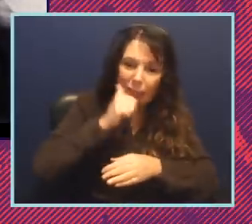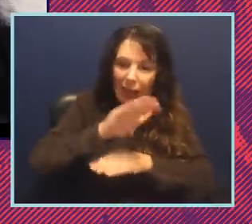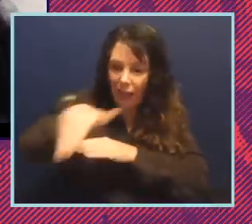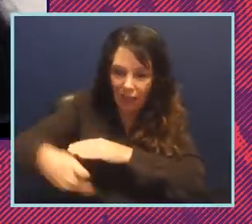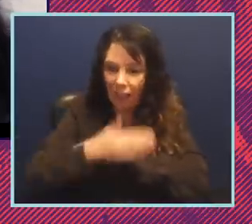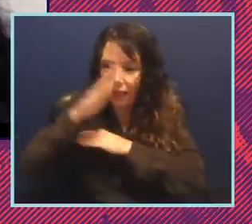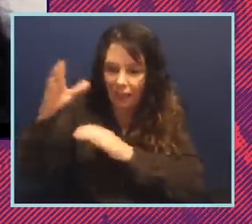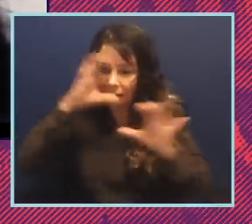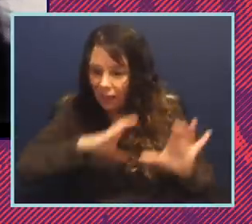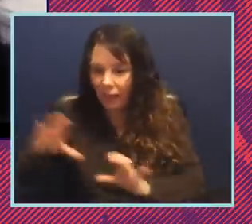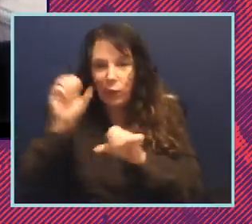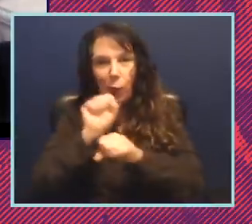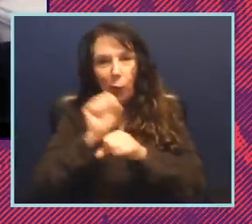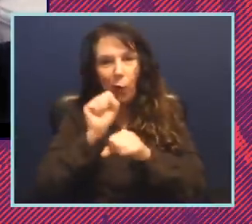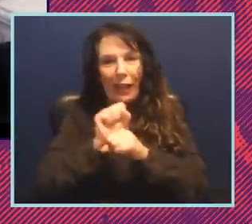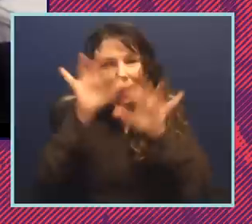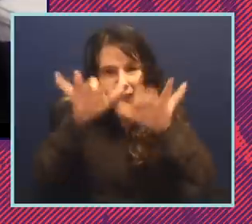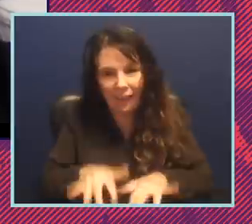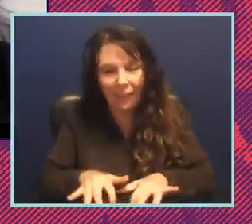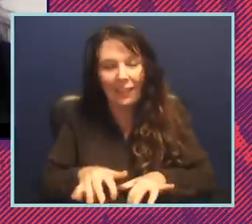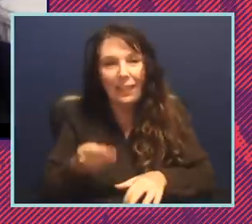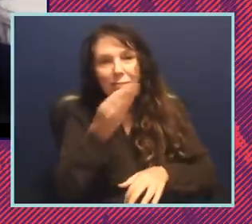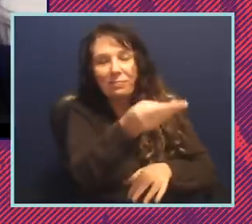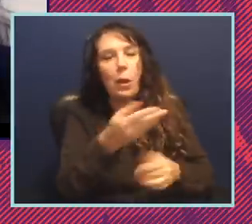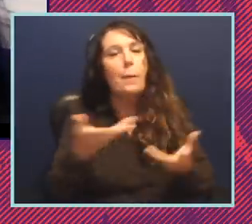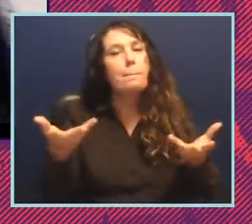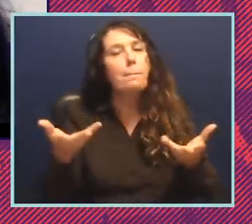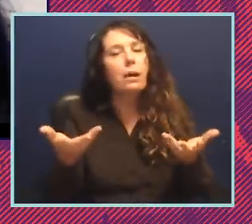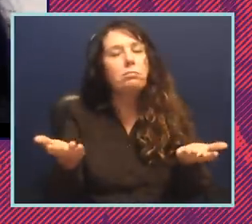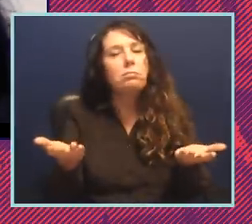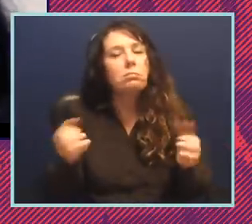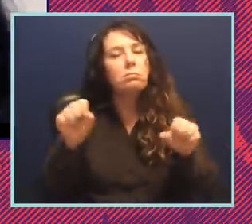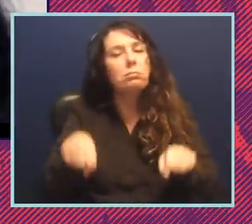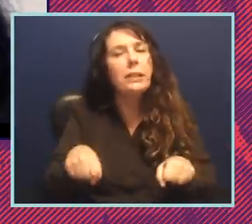I'm sure you're working on a brief, but what gives people a little bit of a window into